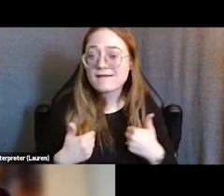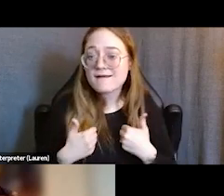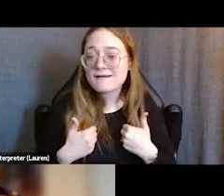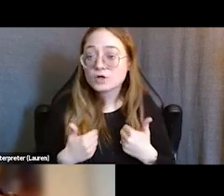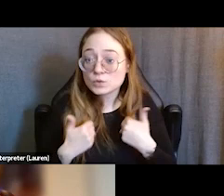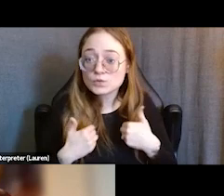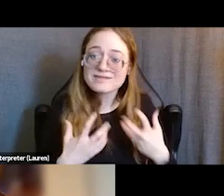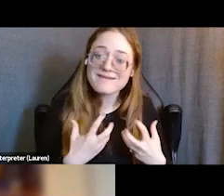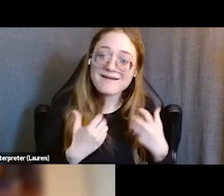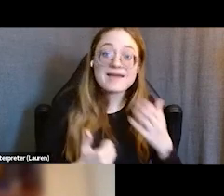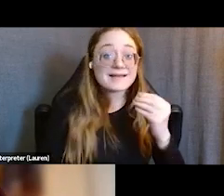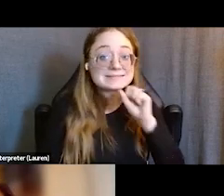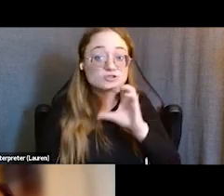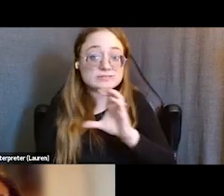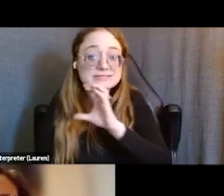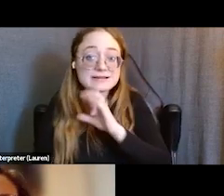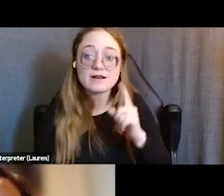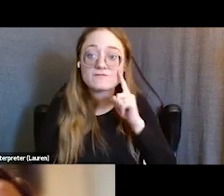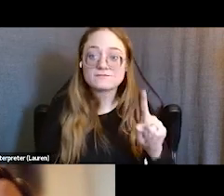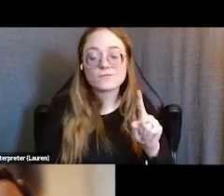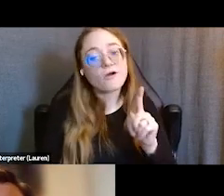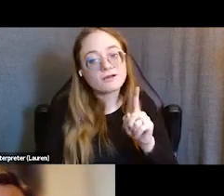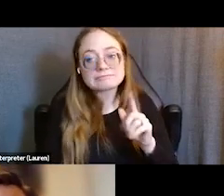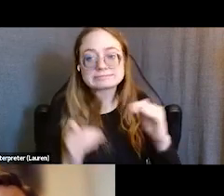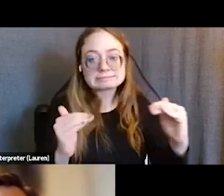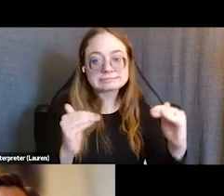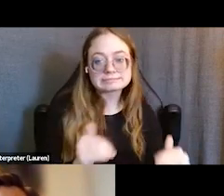in a disadvantaged neighborhood in Montreal, Canada.